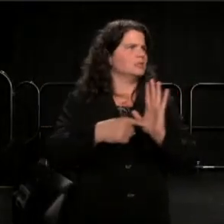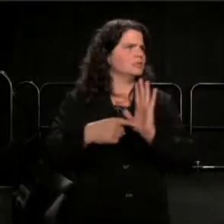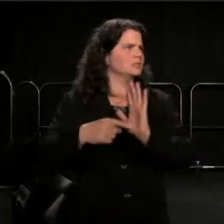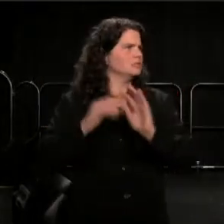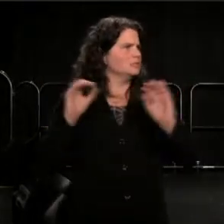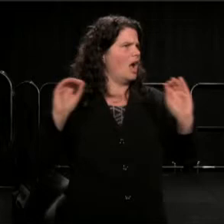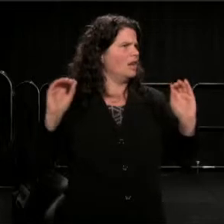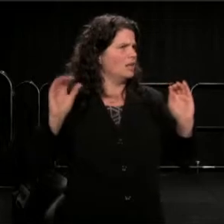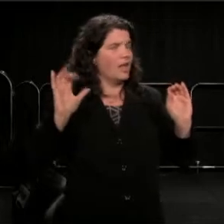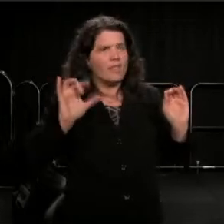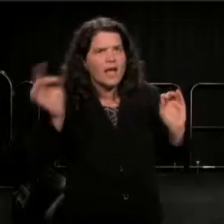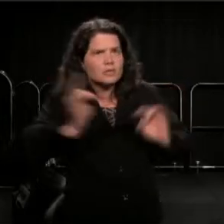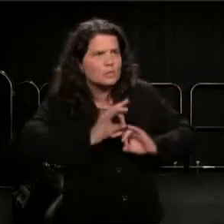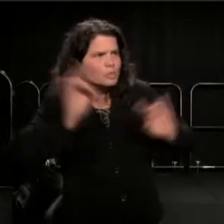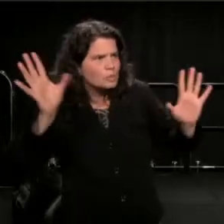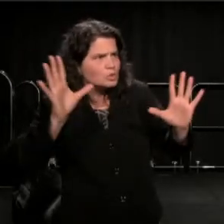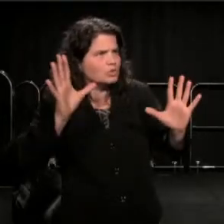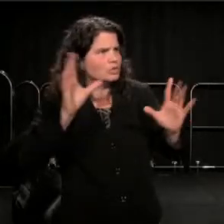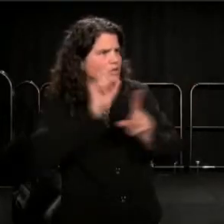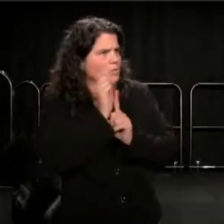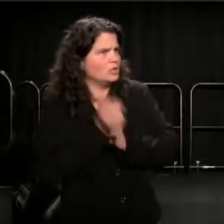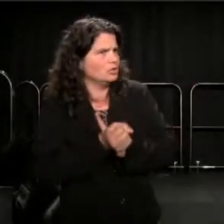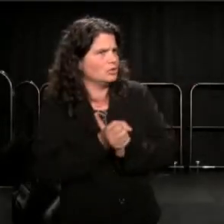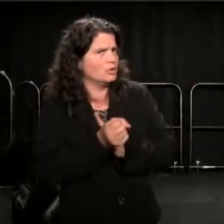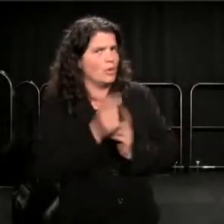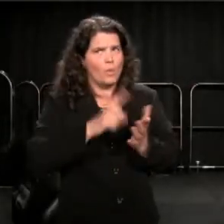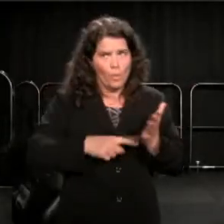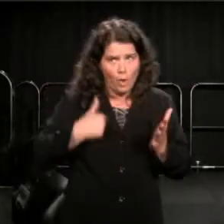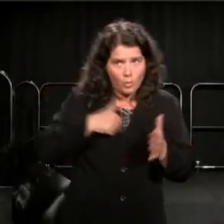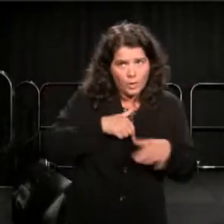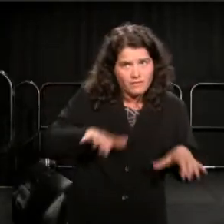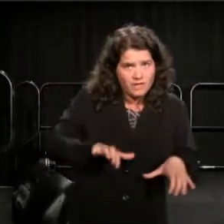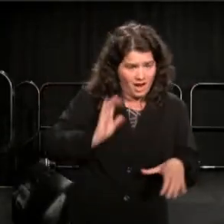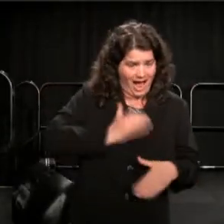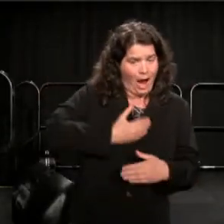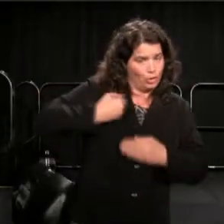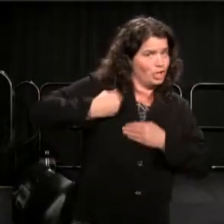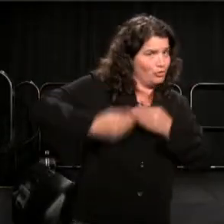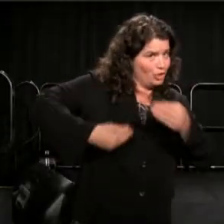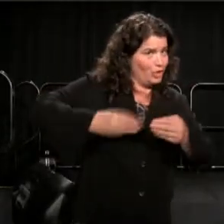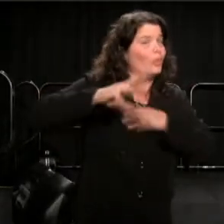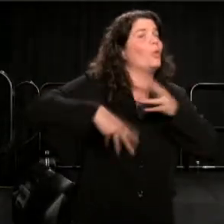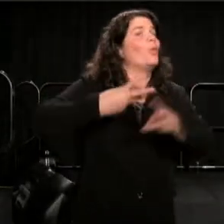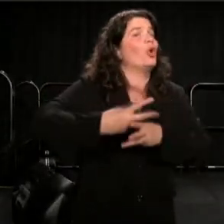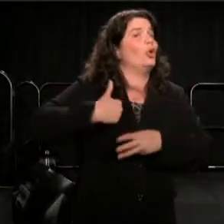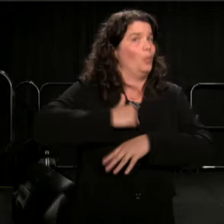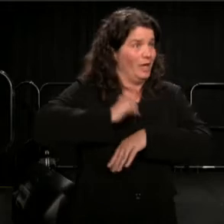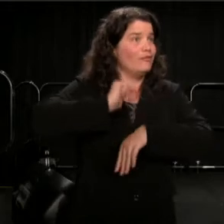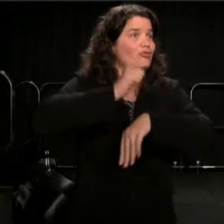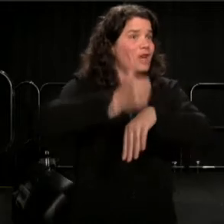because what we've done, our generation, the world we've created, if I were 15, I would feel hopeless too.